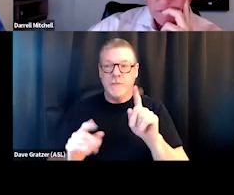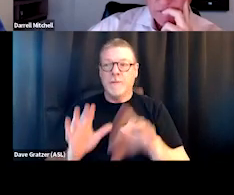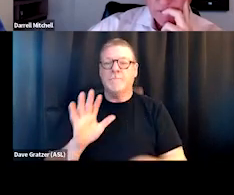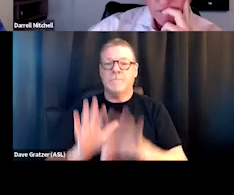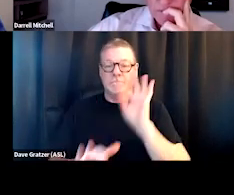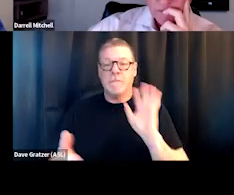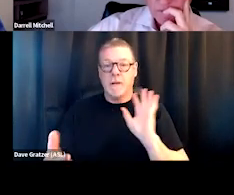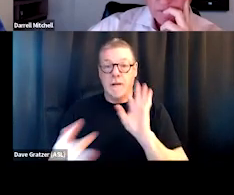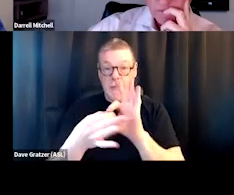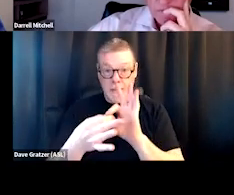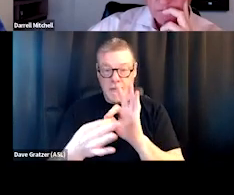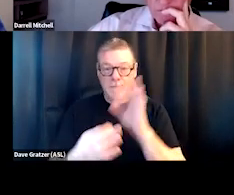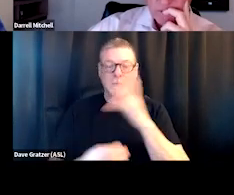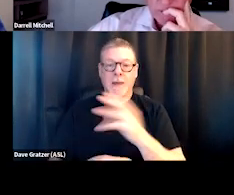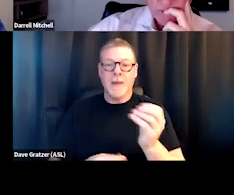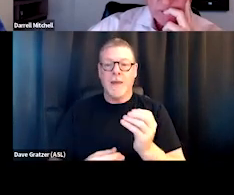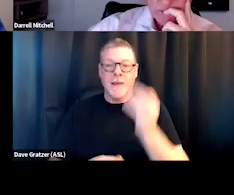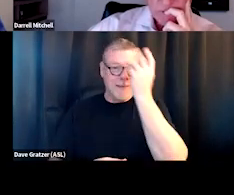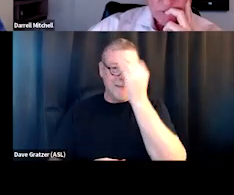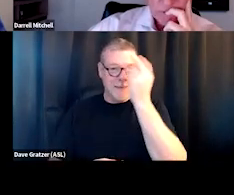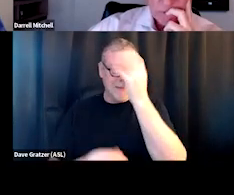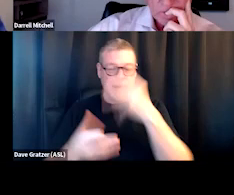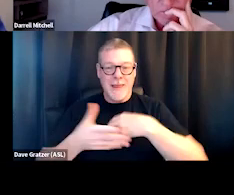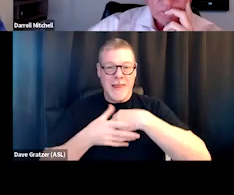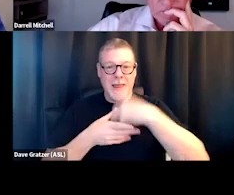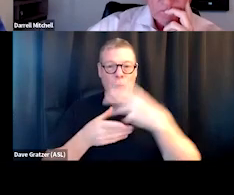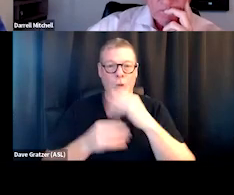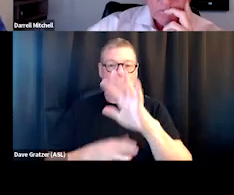and thinking outside of your typical partners,